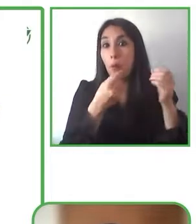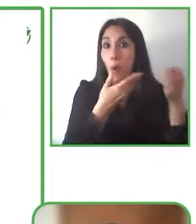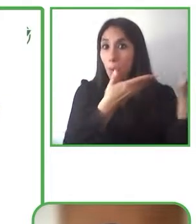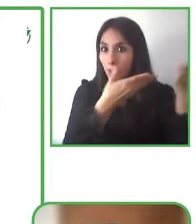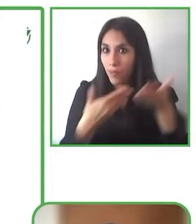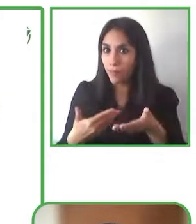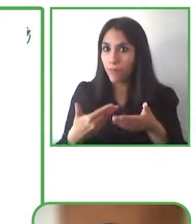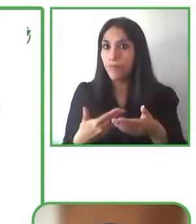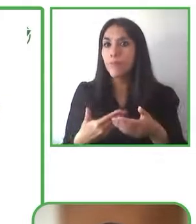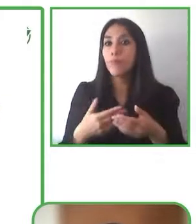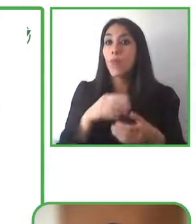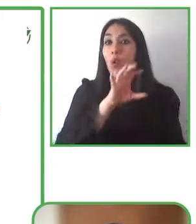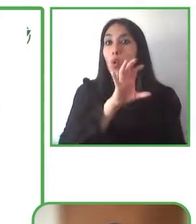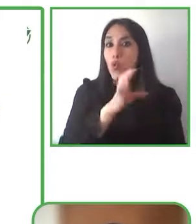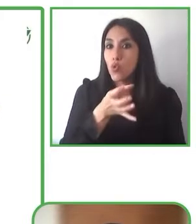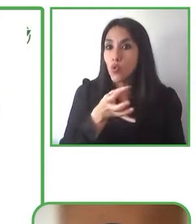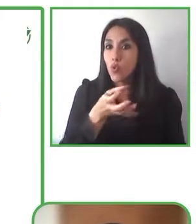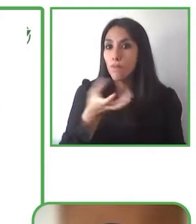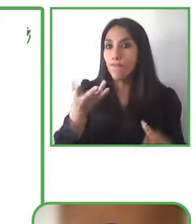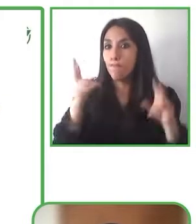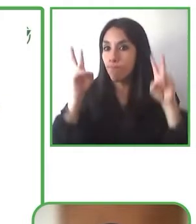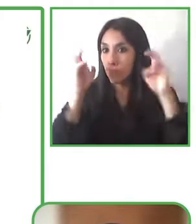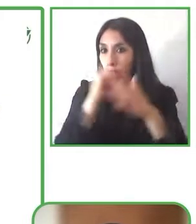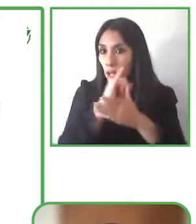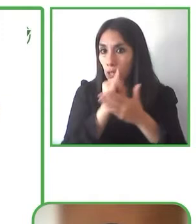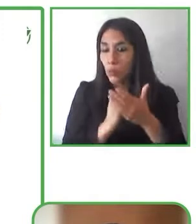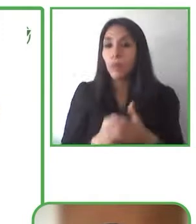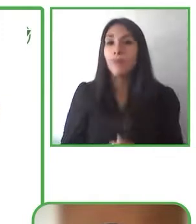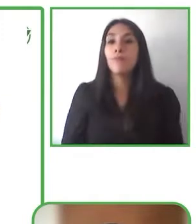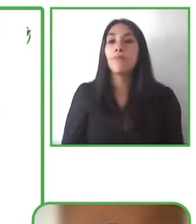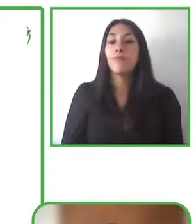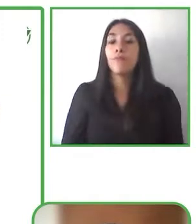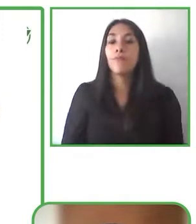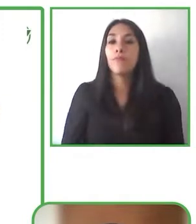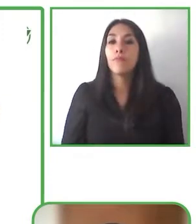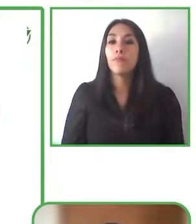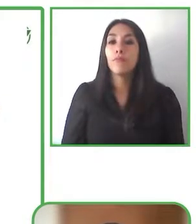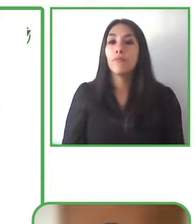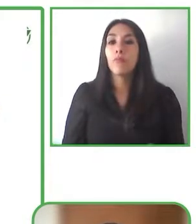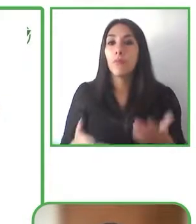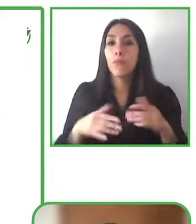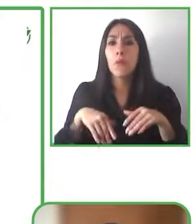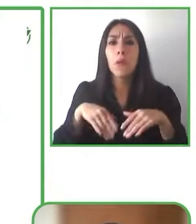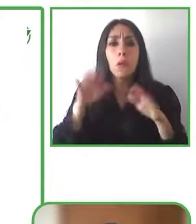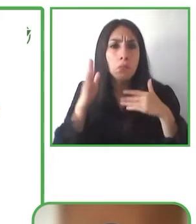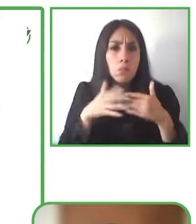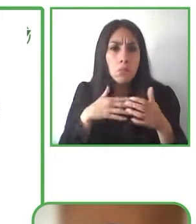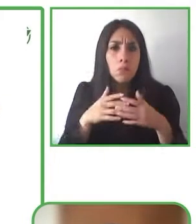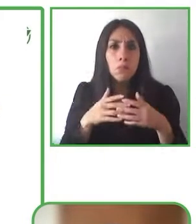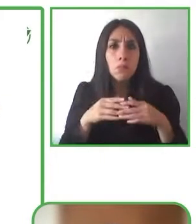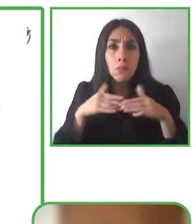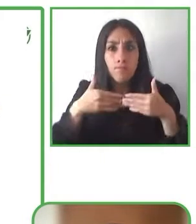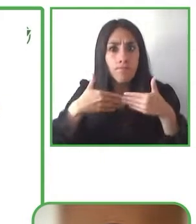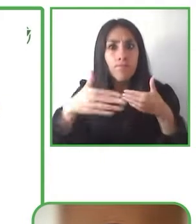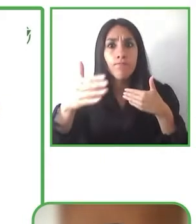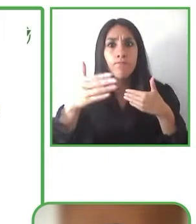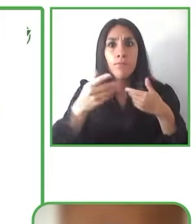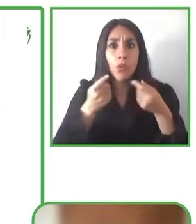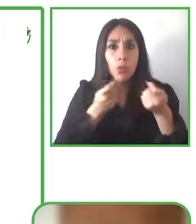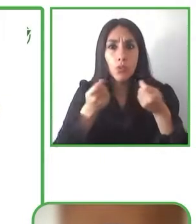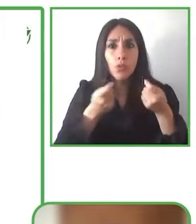come of bringing to our country these artistic presentations or works that didn't